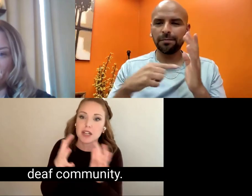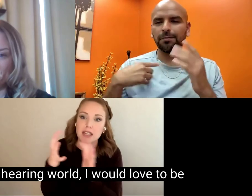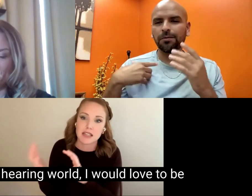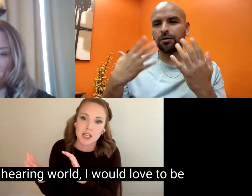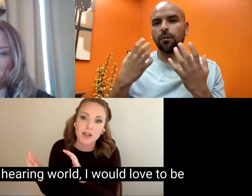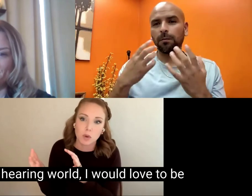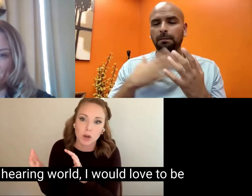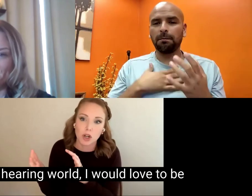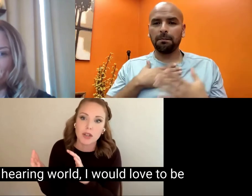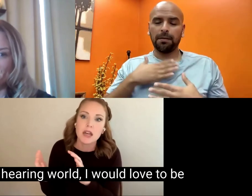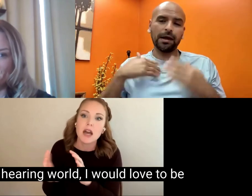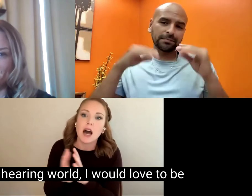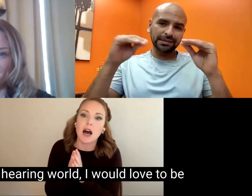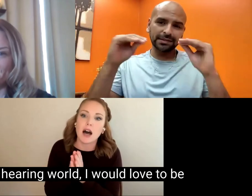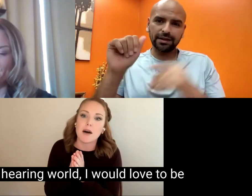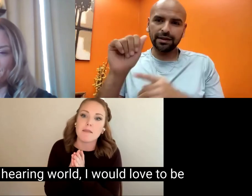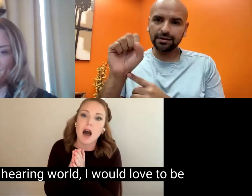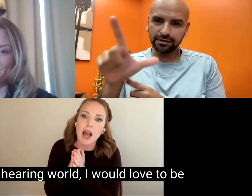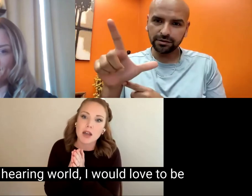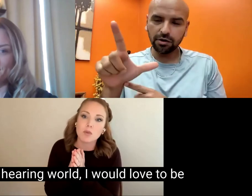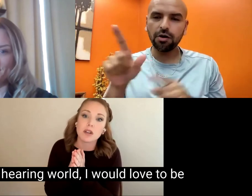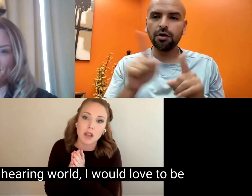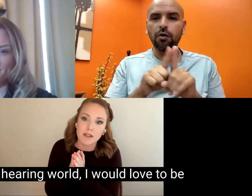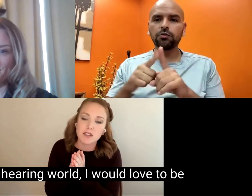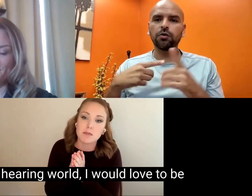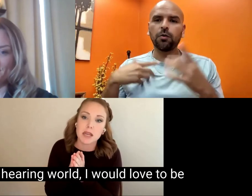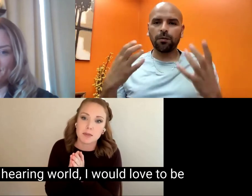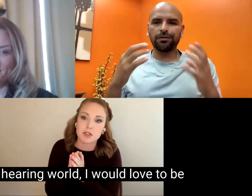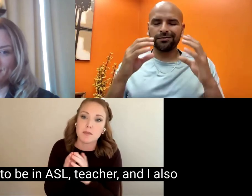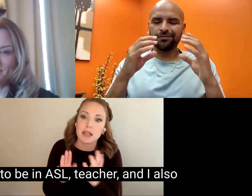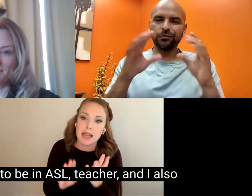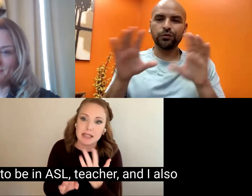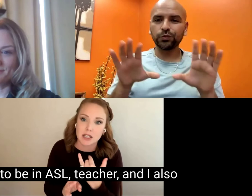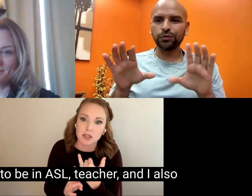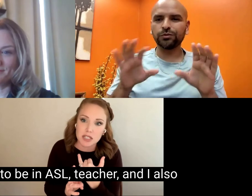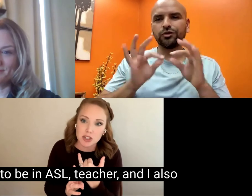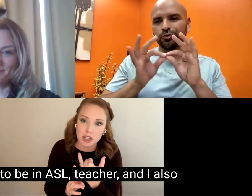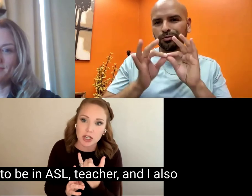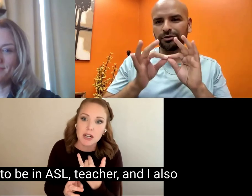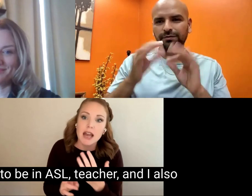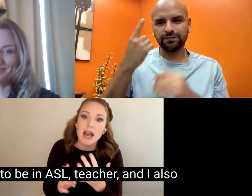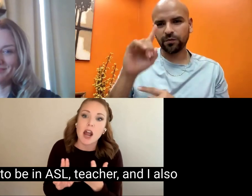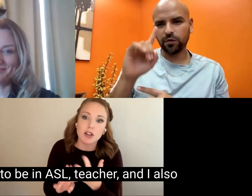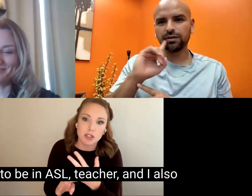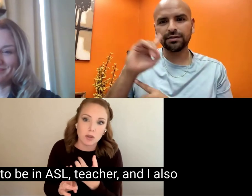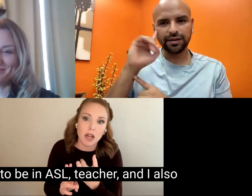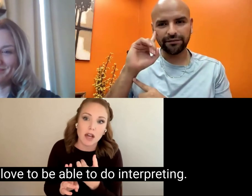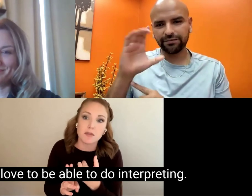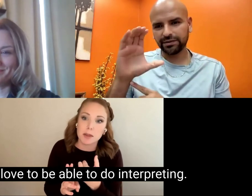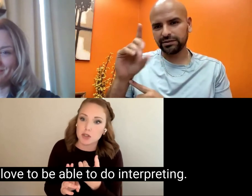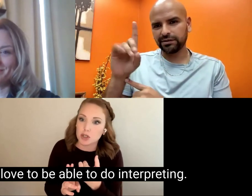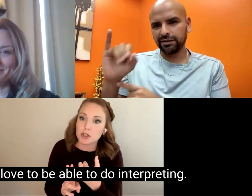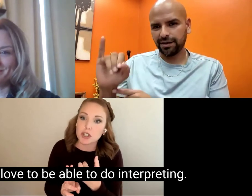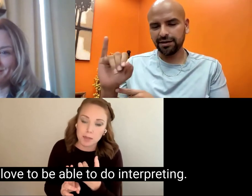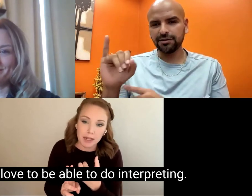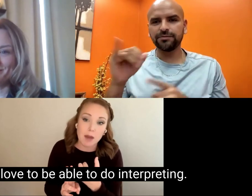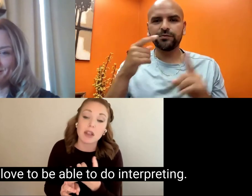In the hearing world, I would love to be able to be in ASL, teacher, and I also would love to be able to do interpreting.